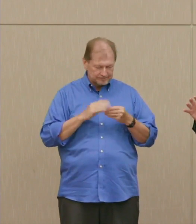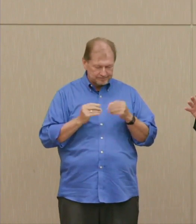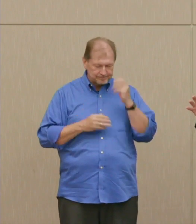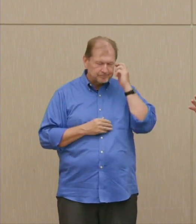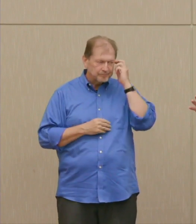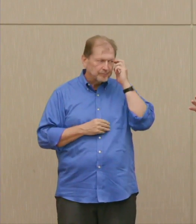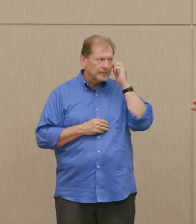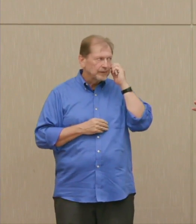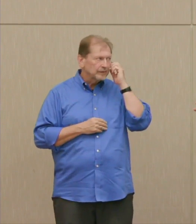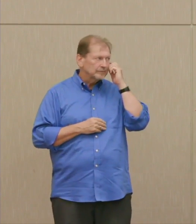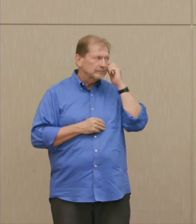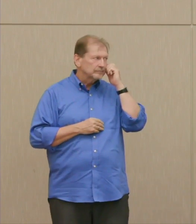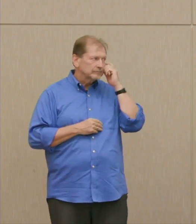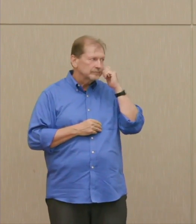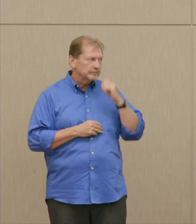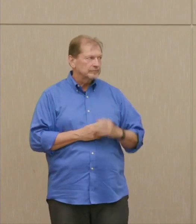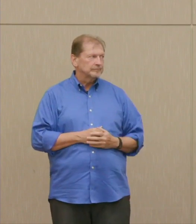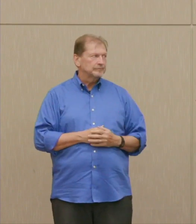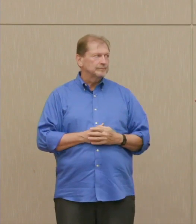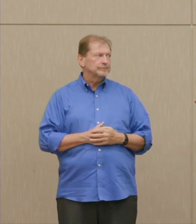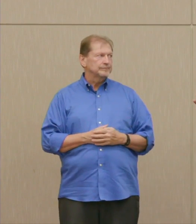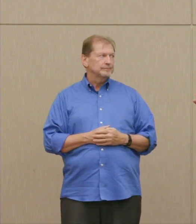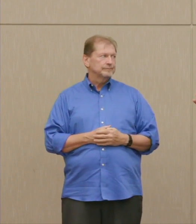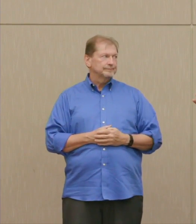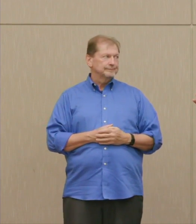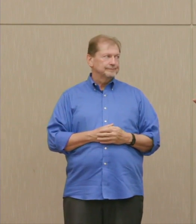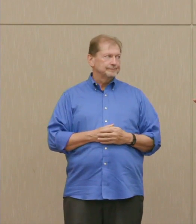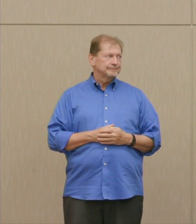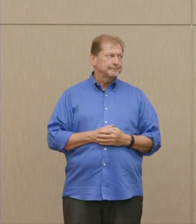Order of magnitude here thing.